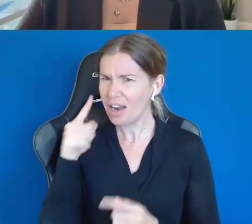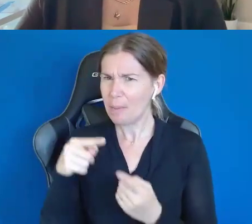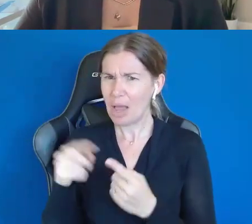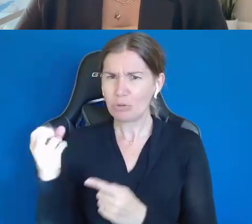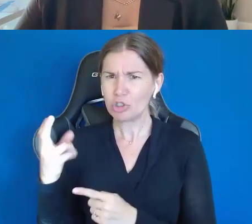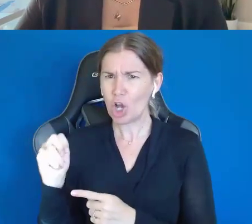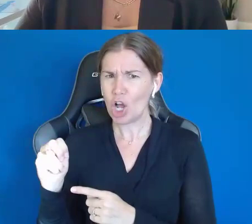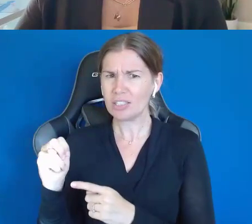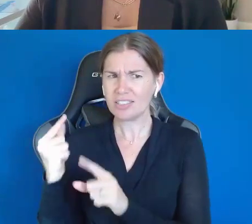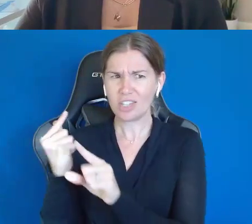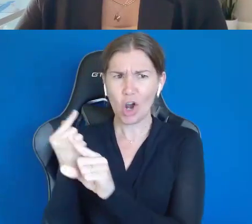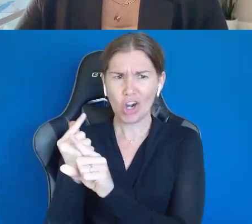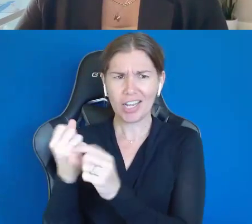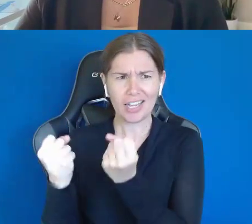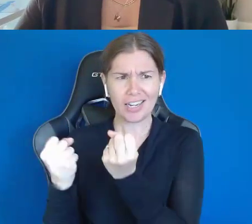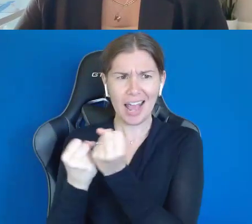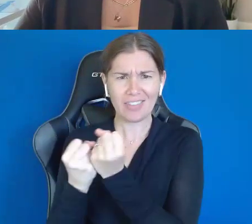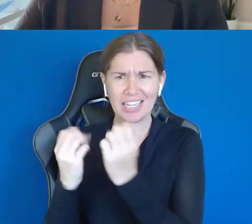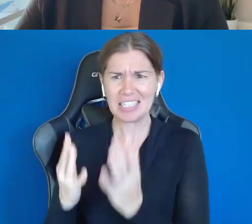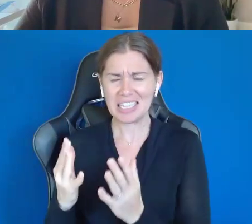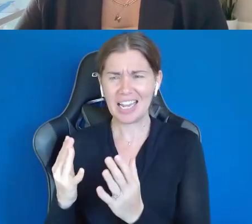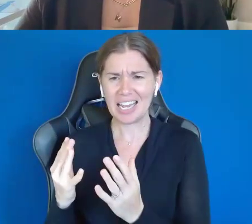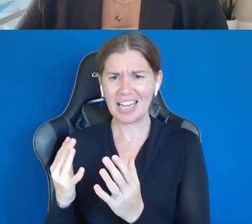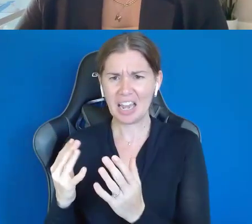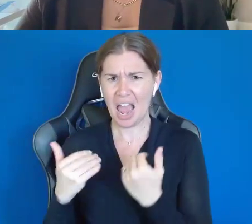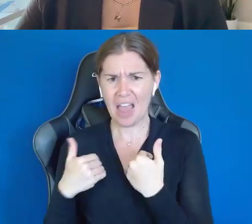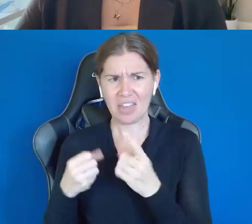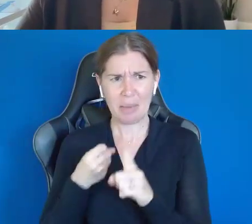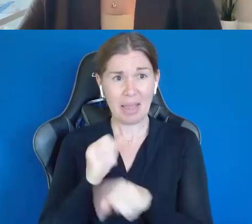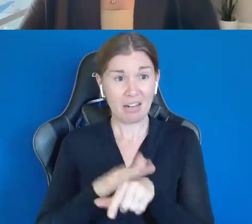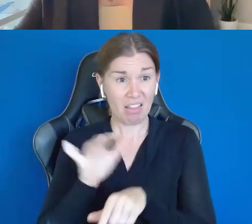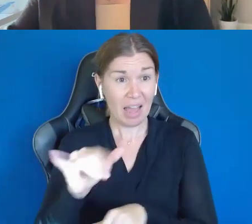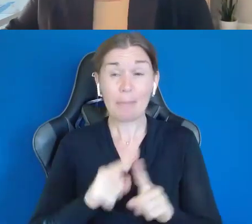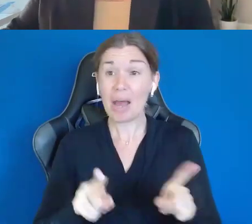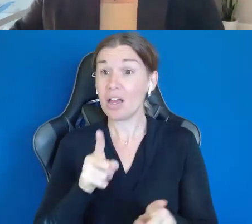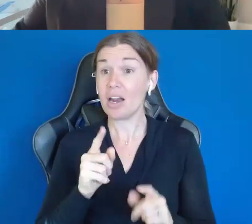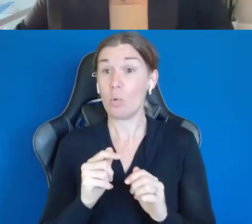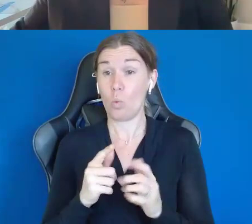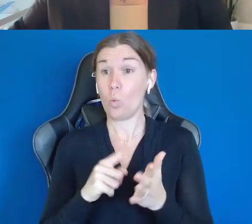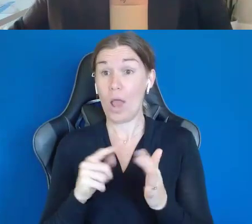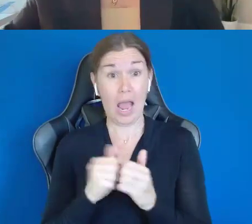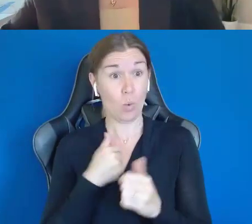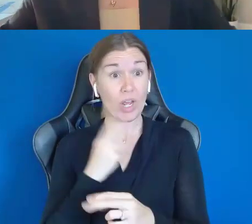having supported self employment. The way we've used it mostly is, you know, the first time I saw it in action was a few